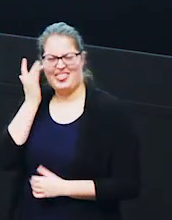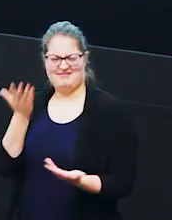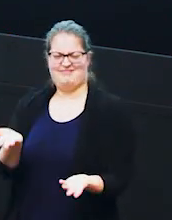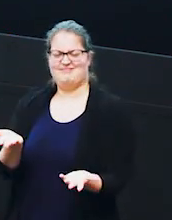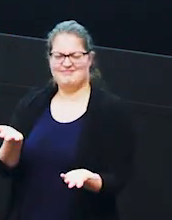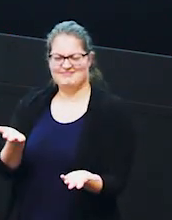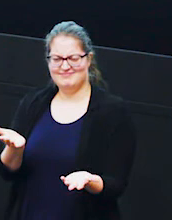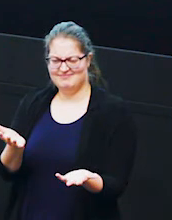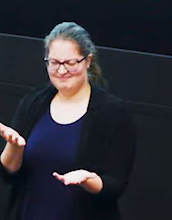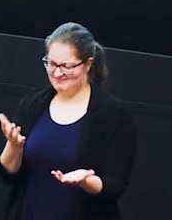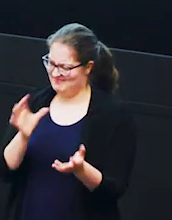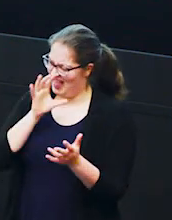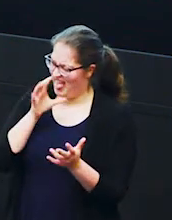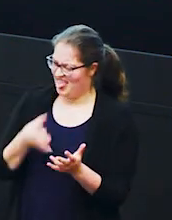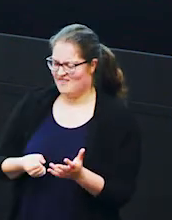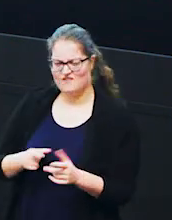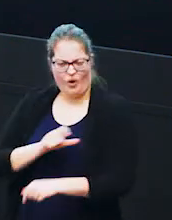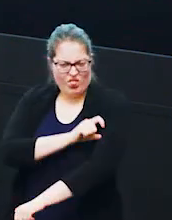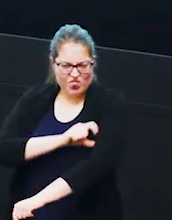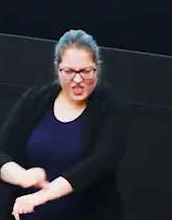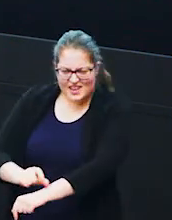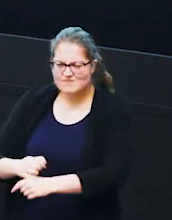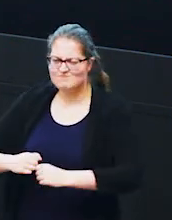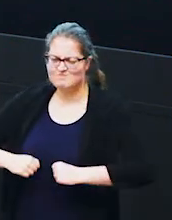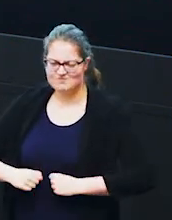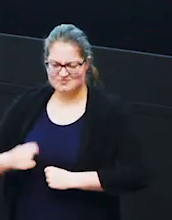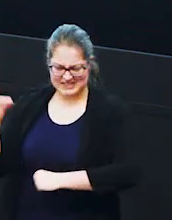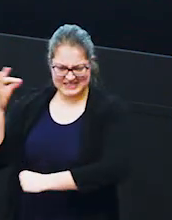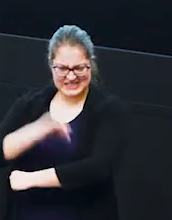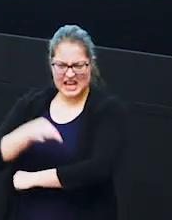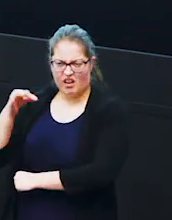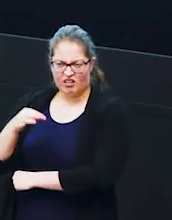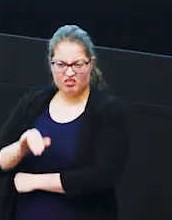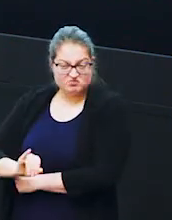well an elephant's got really thick skin and surely a bee sting isn't that bad on an elephant's